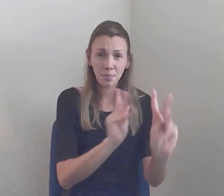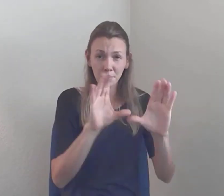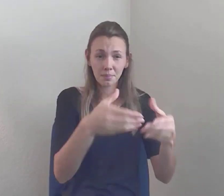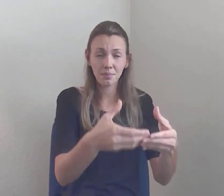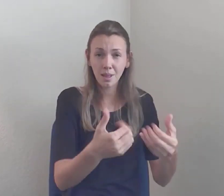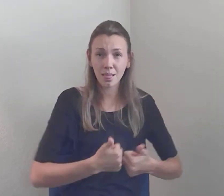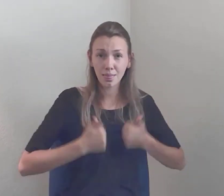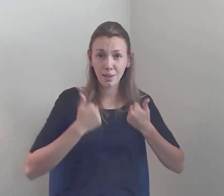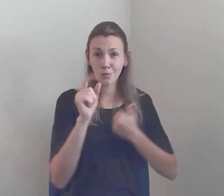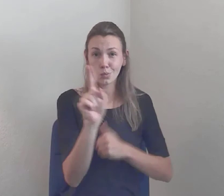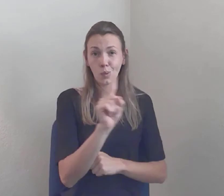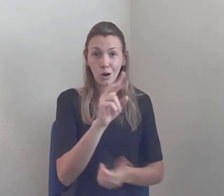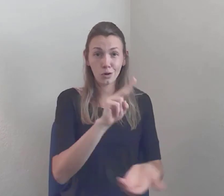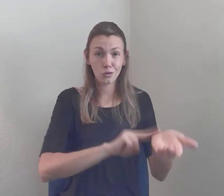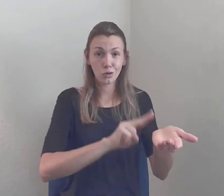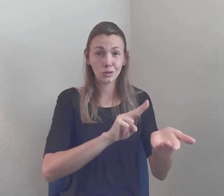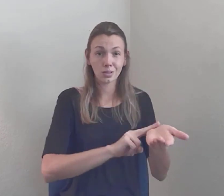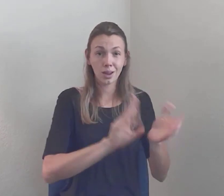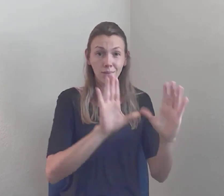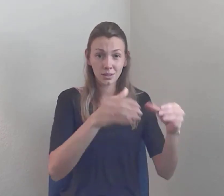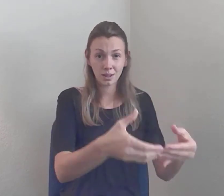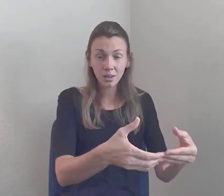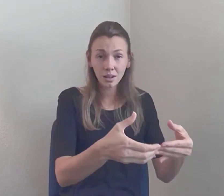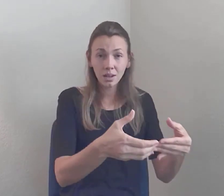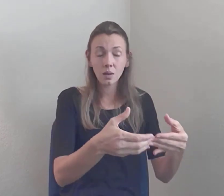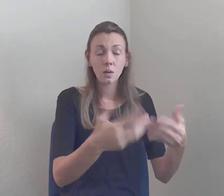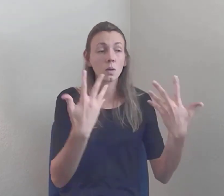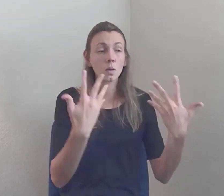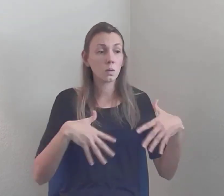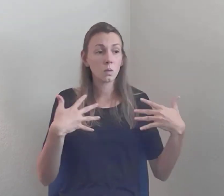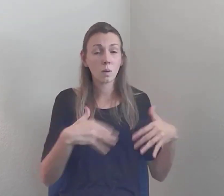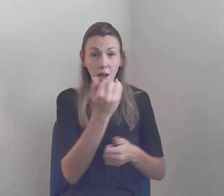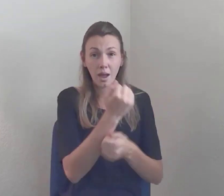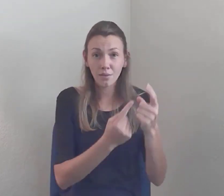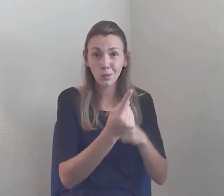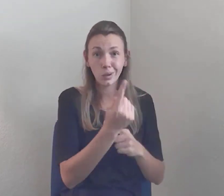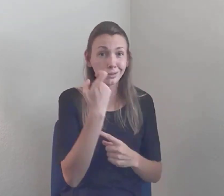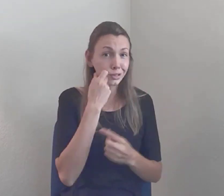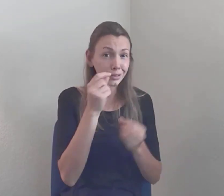All of those people have disabilities...